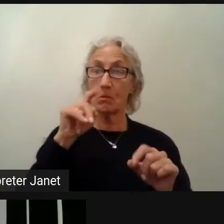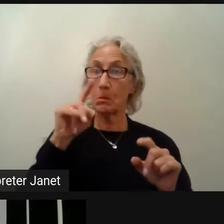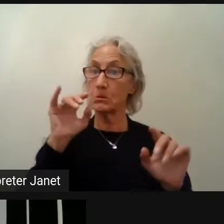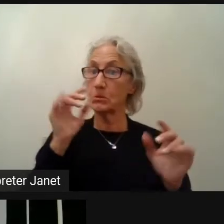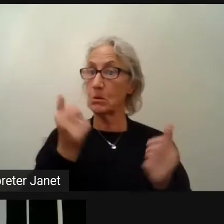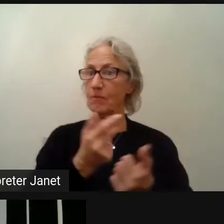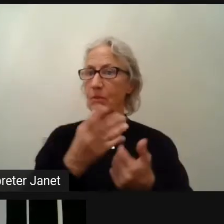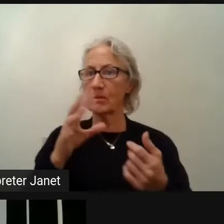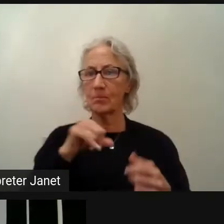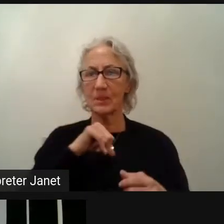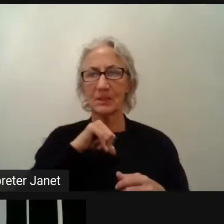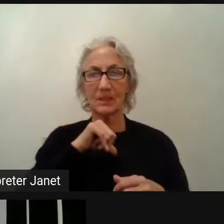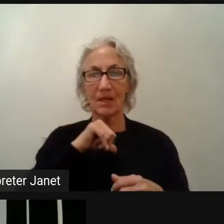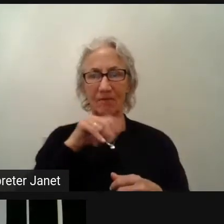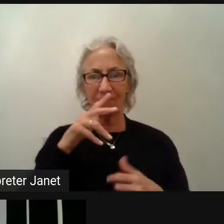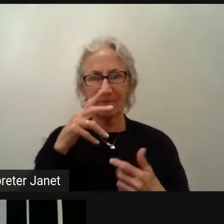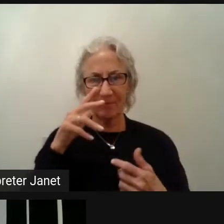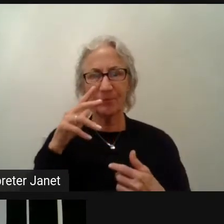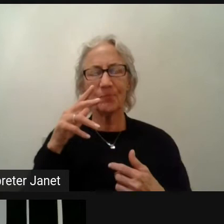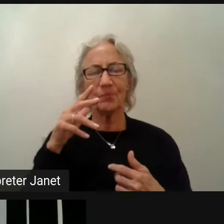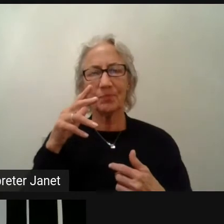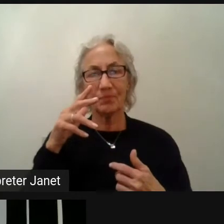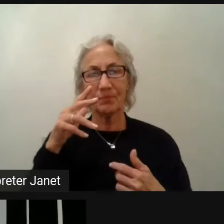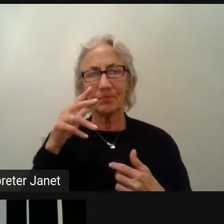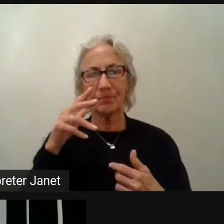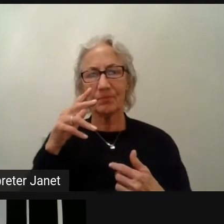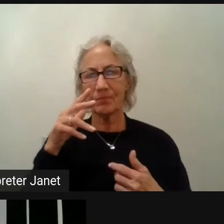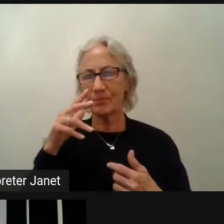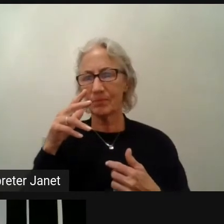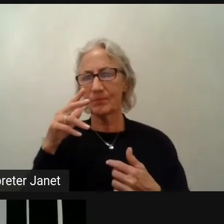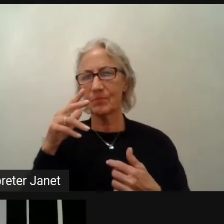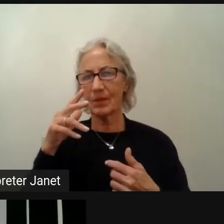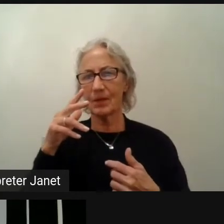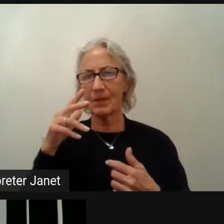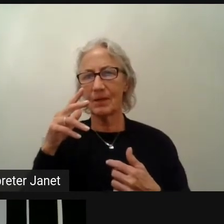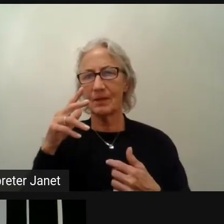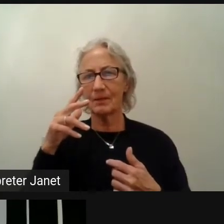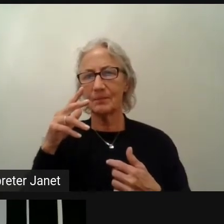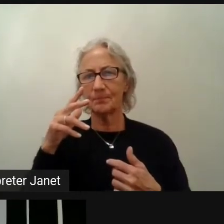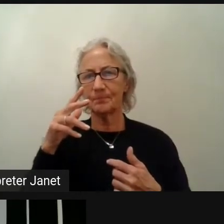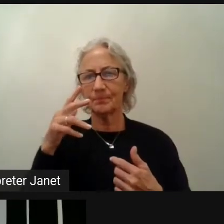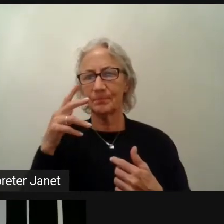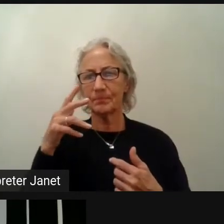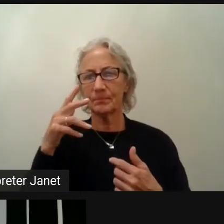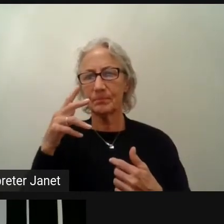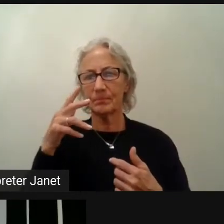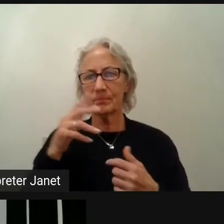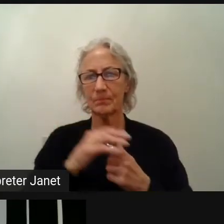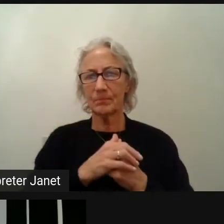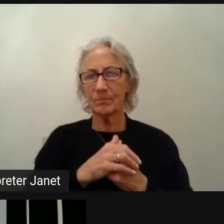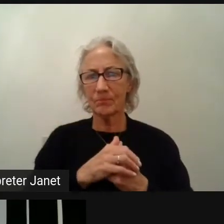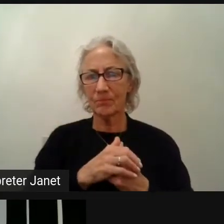The backend is always a bit different part of the equation.